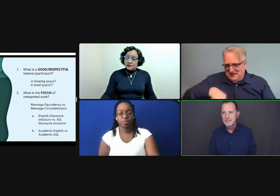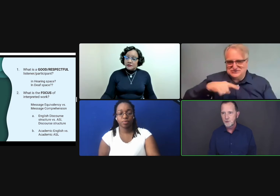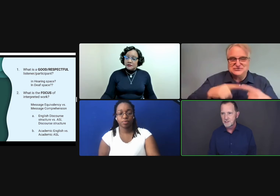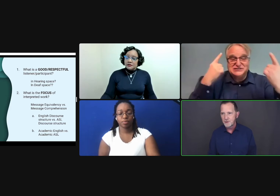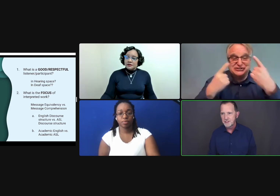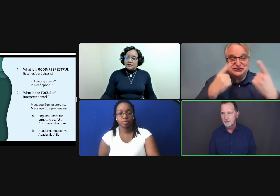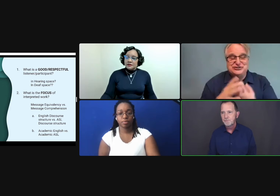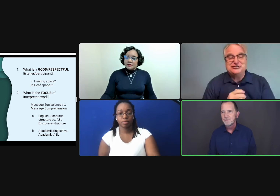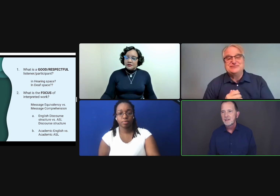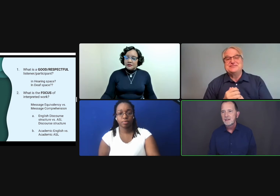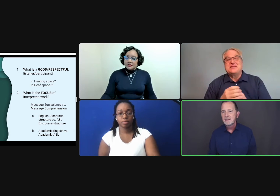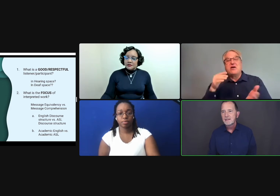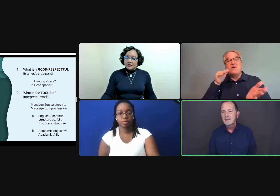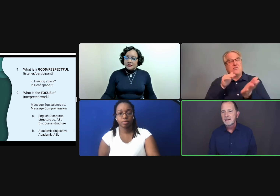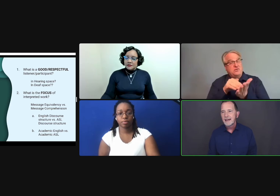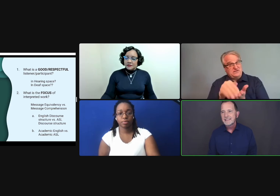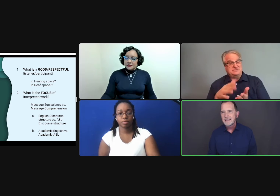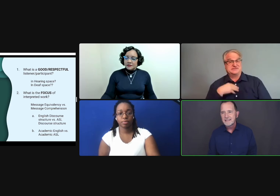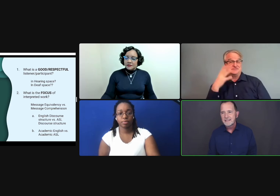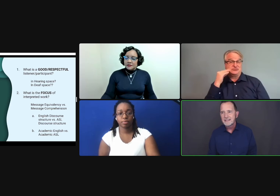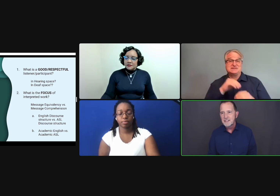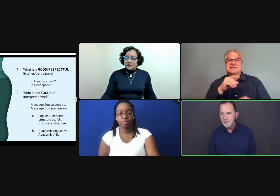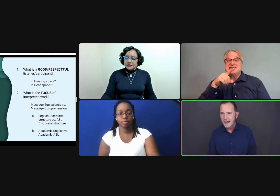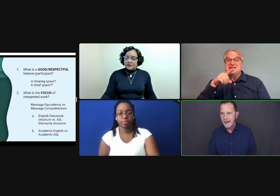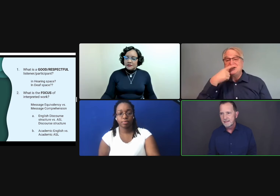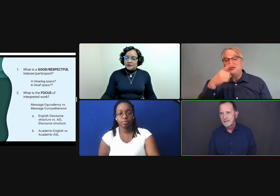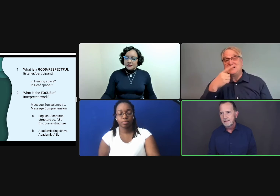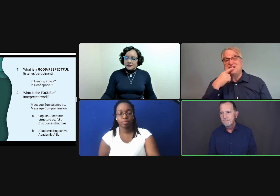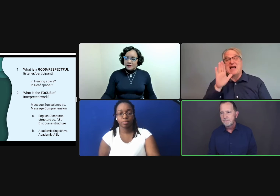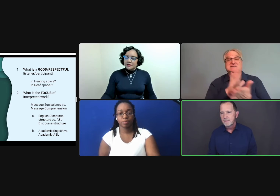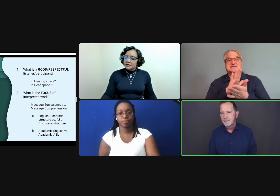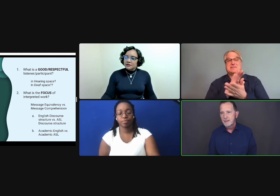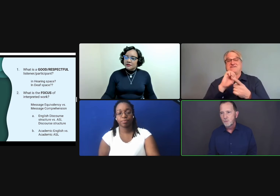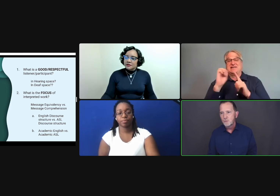discourse structure. I'd just like us to consider that when